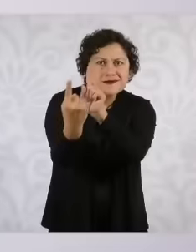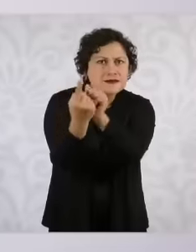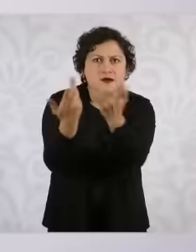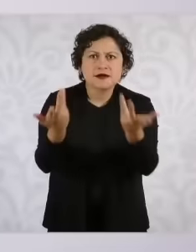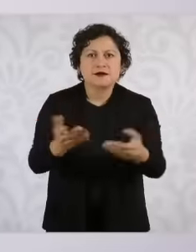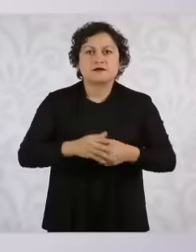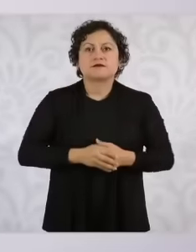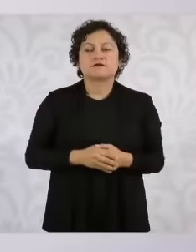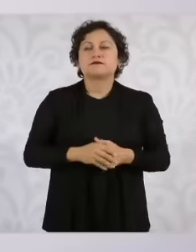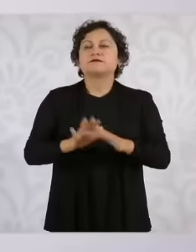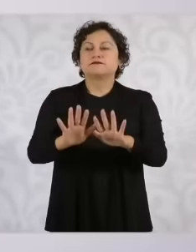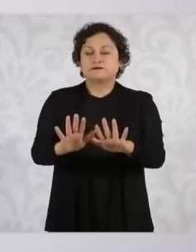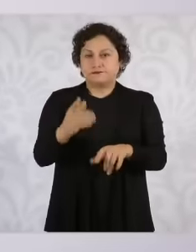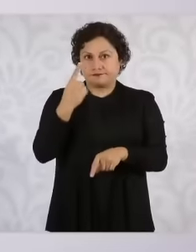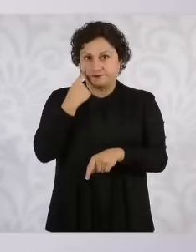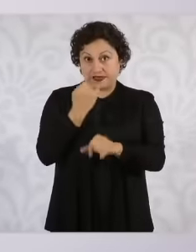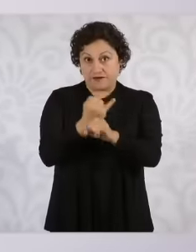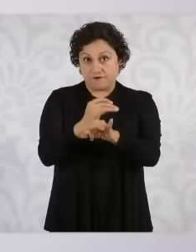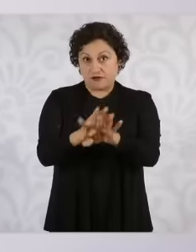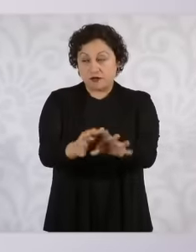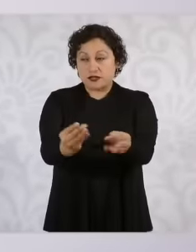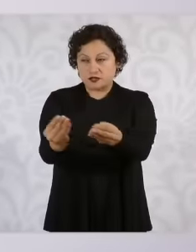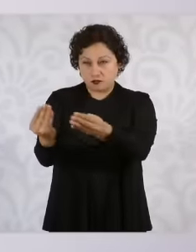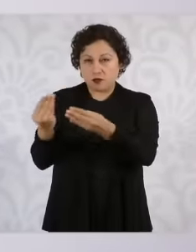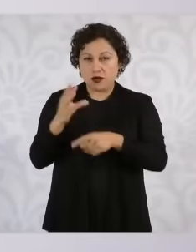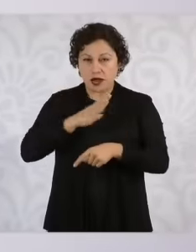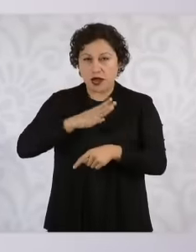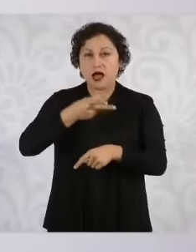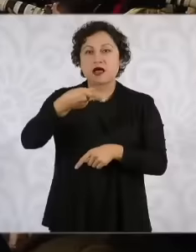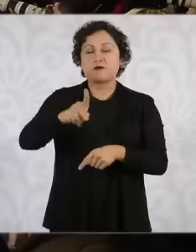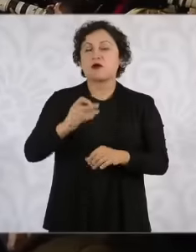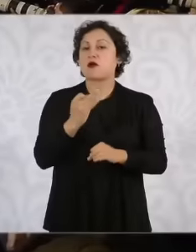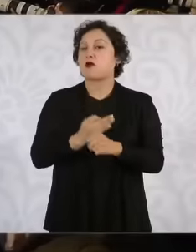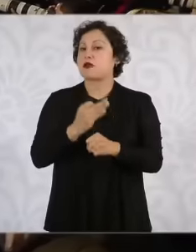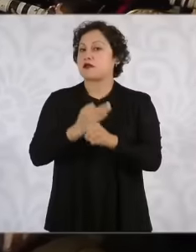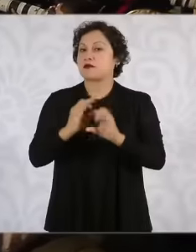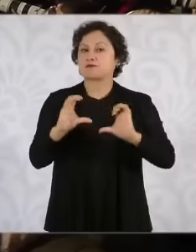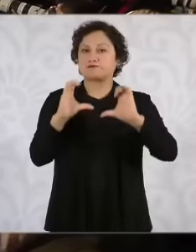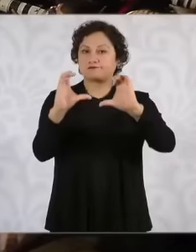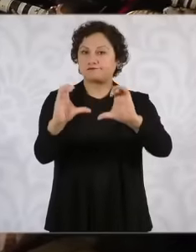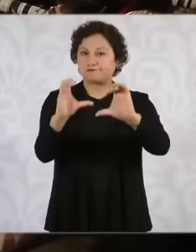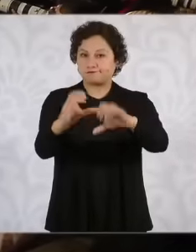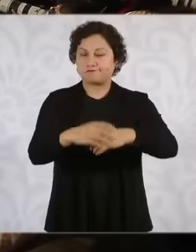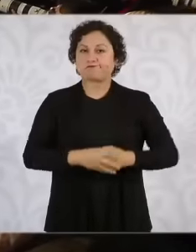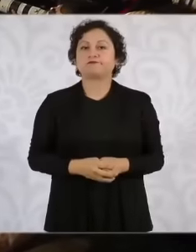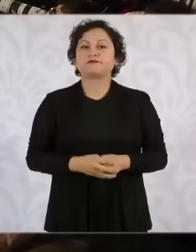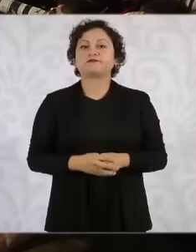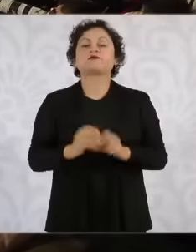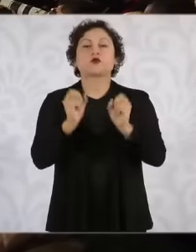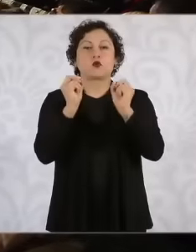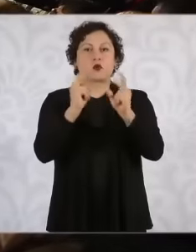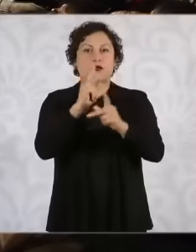information about it that we have to take care of for the investigation itself, perfect and in the case of